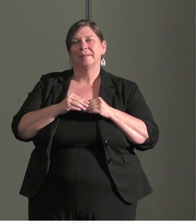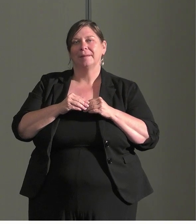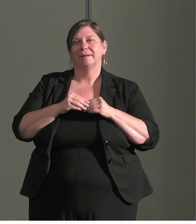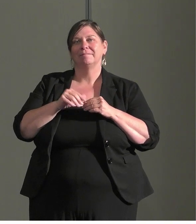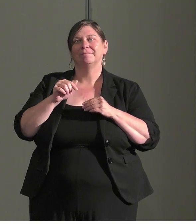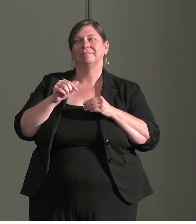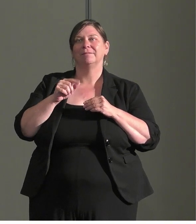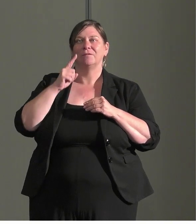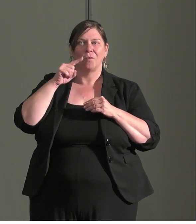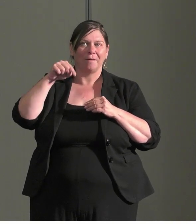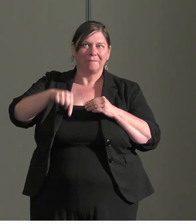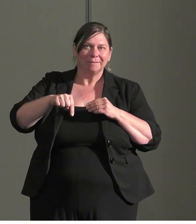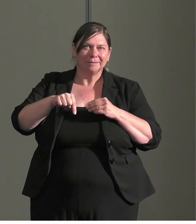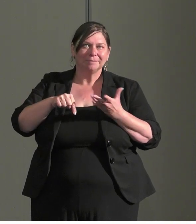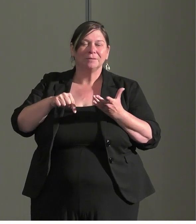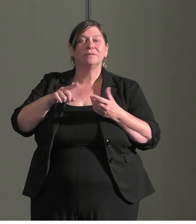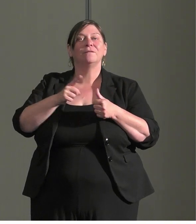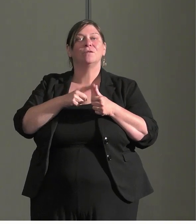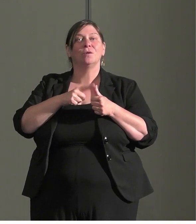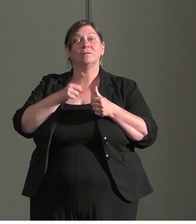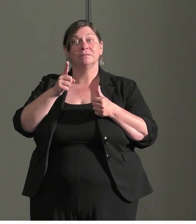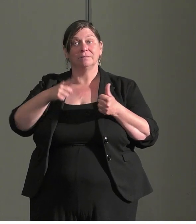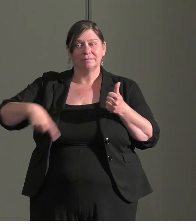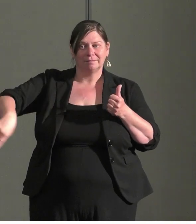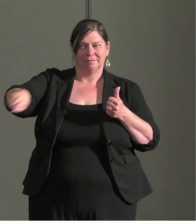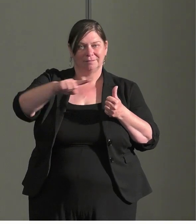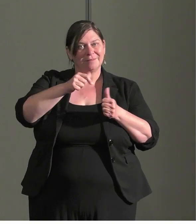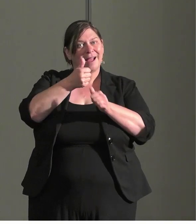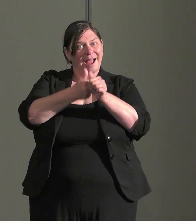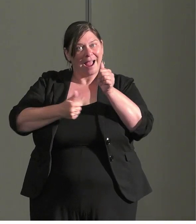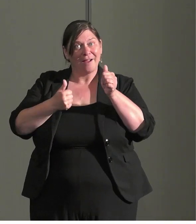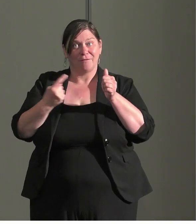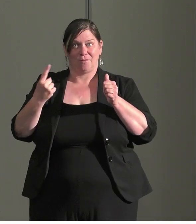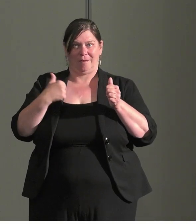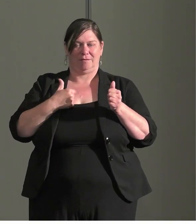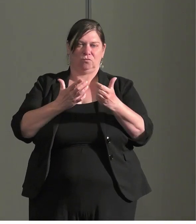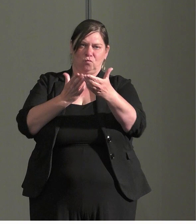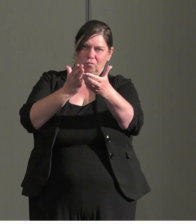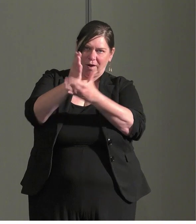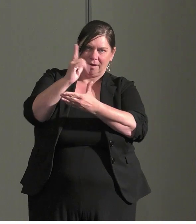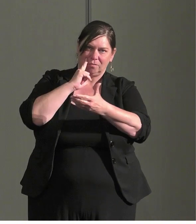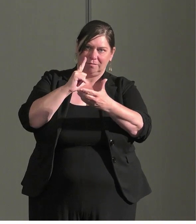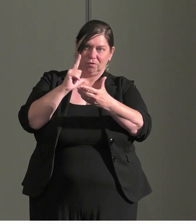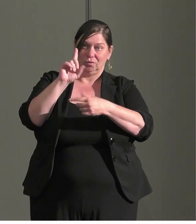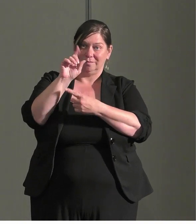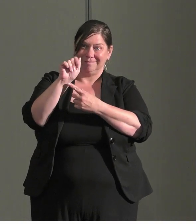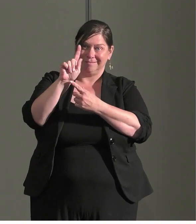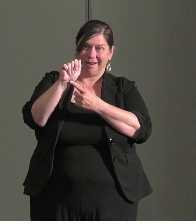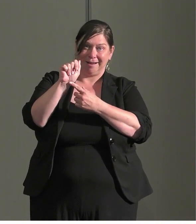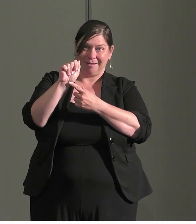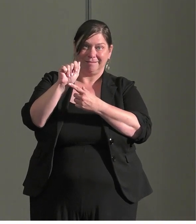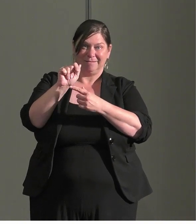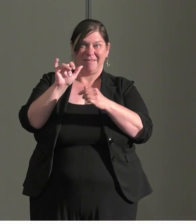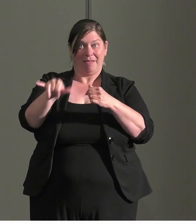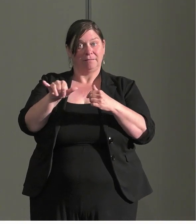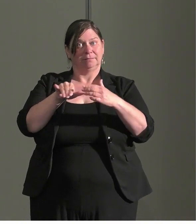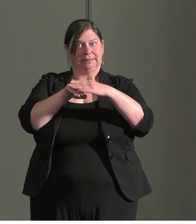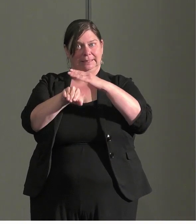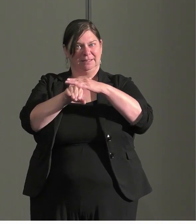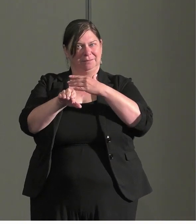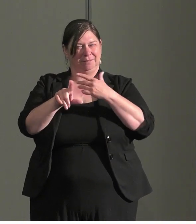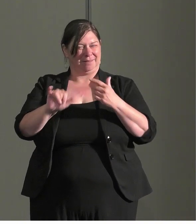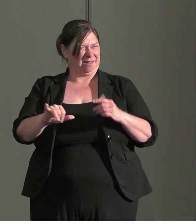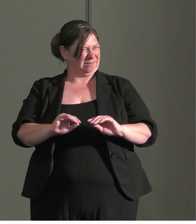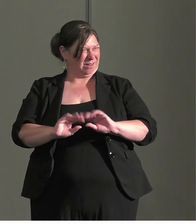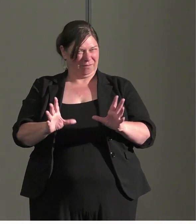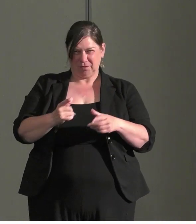of thing. The first one is everyone has right to accessible banking that seems self-evident. To us.